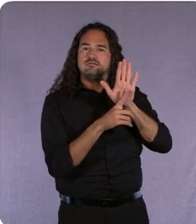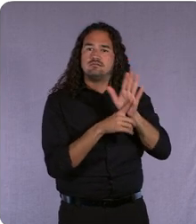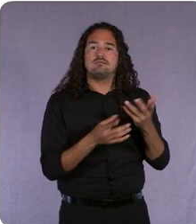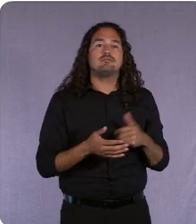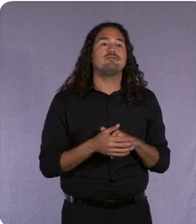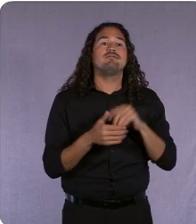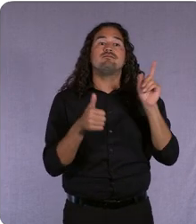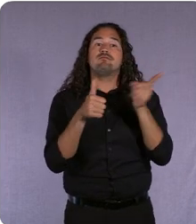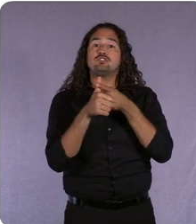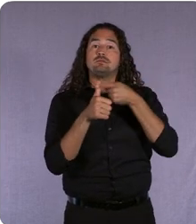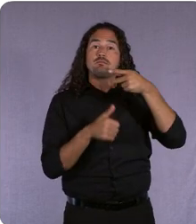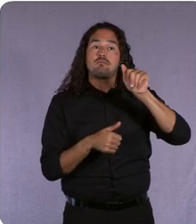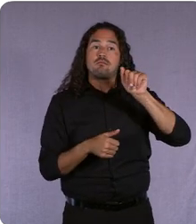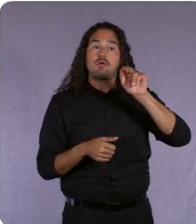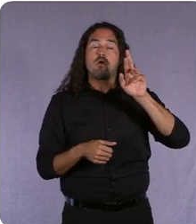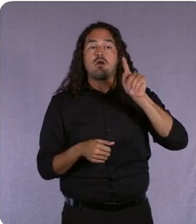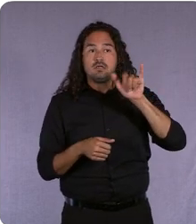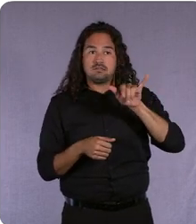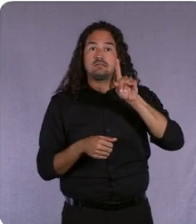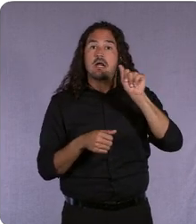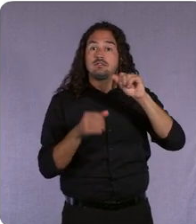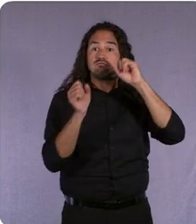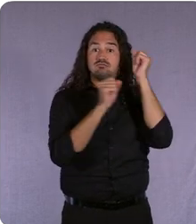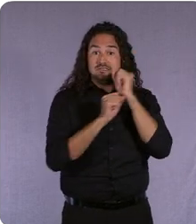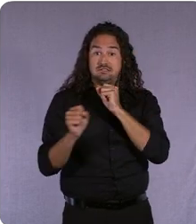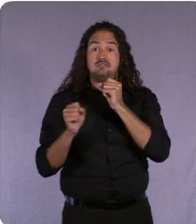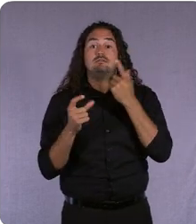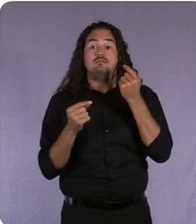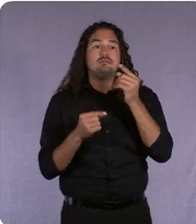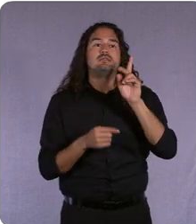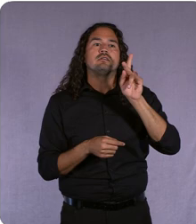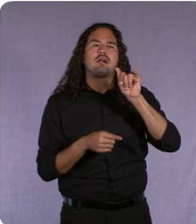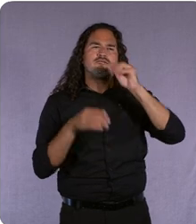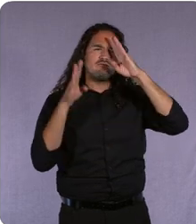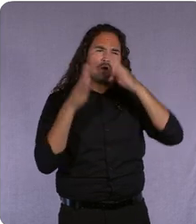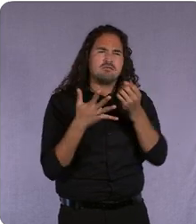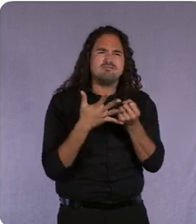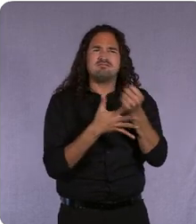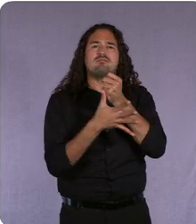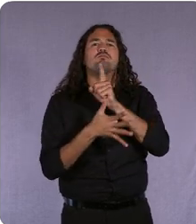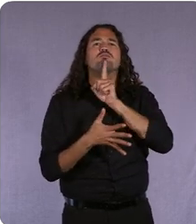Kia is focused on providing a real value exchange to their customers who love tricking out their ride